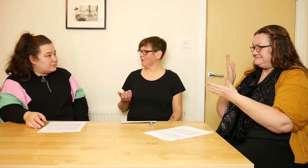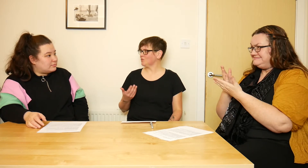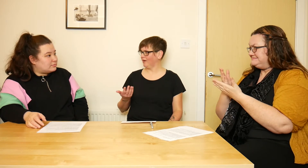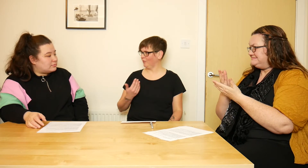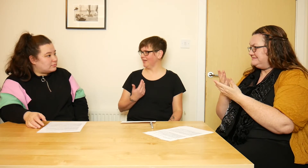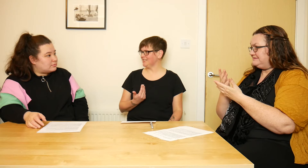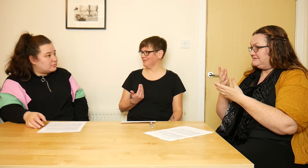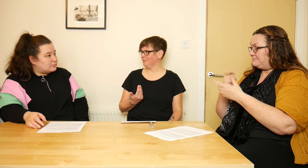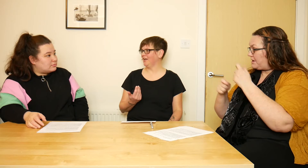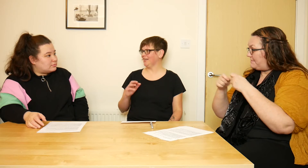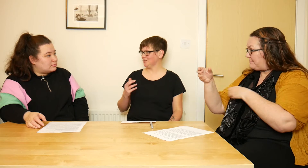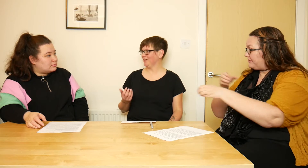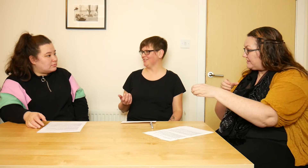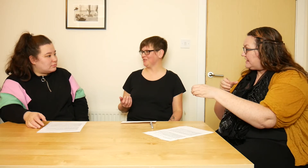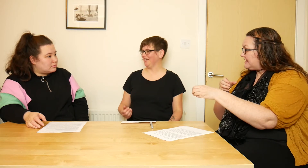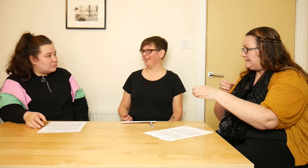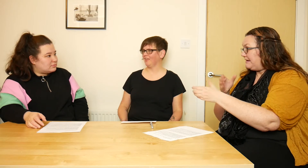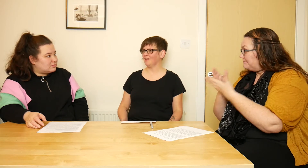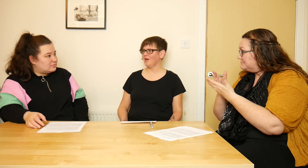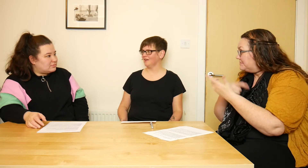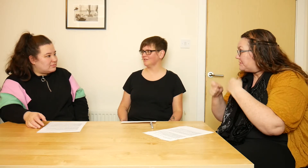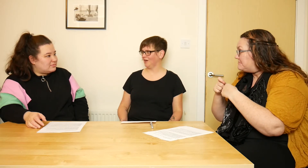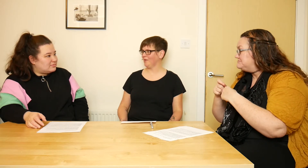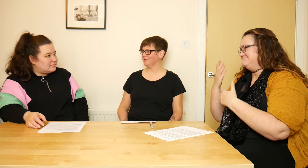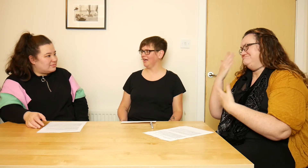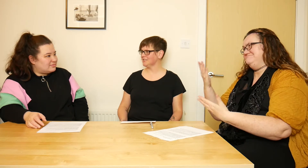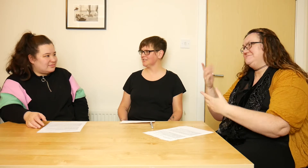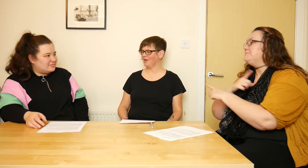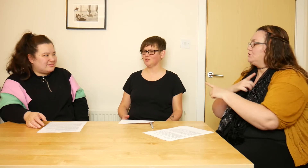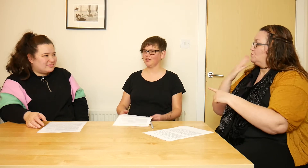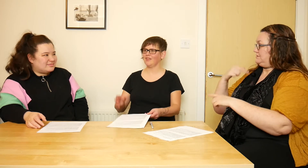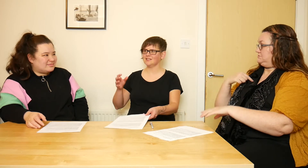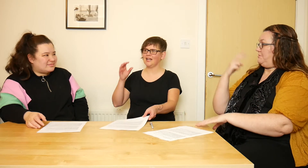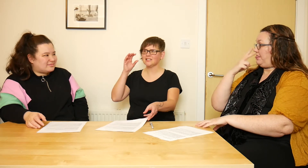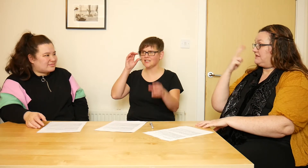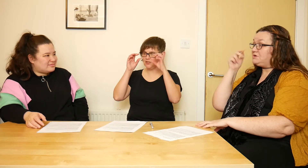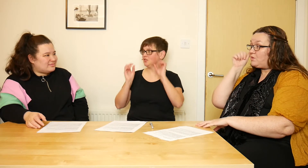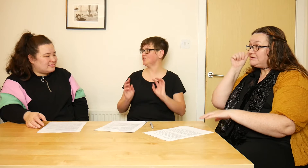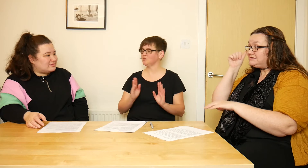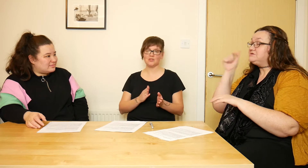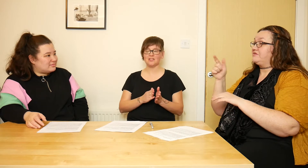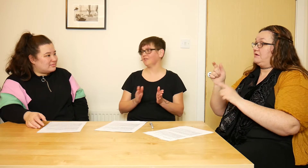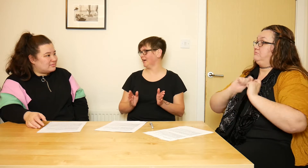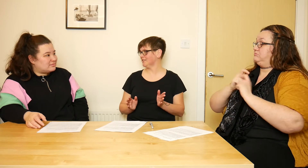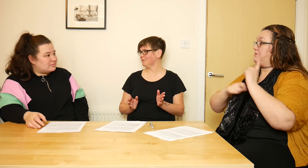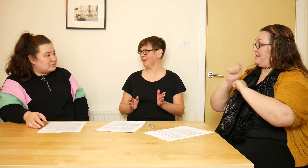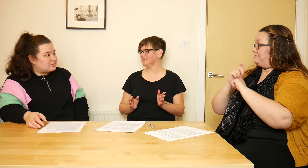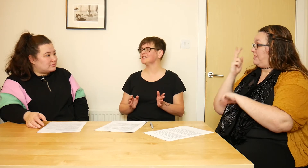When I did blind awareness training, they made us 'become blind', we had to put on these glasses and choose between different kinds of blindness,